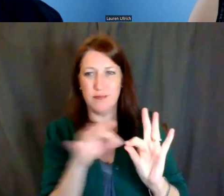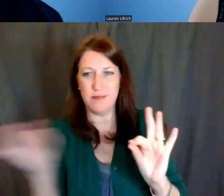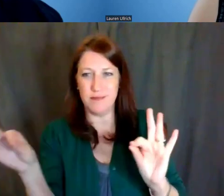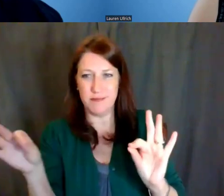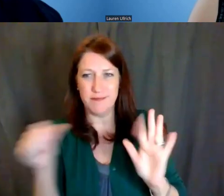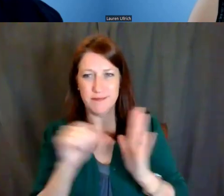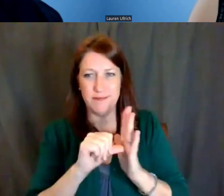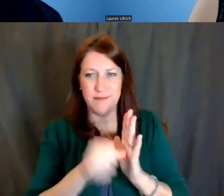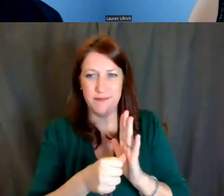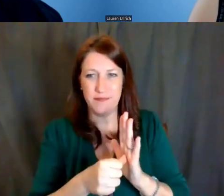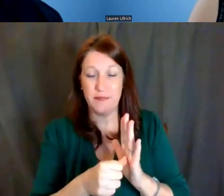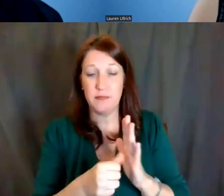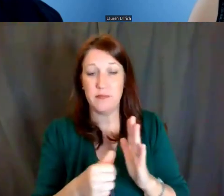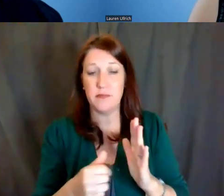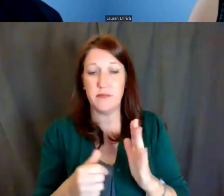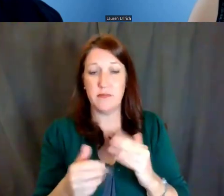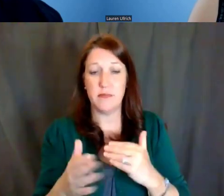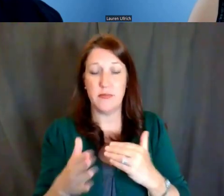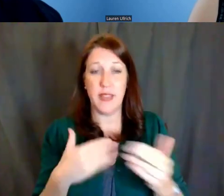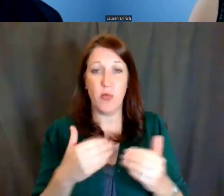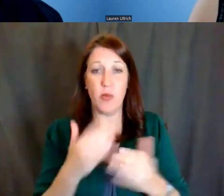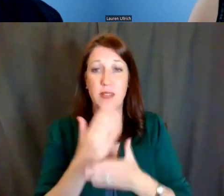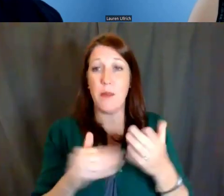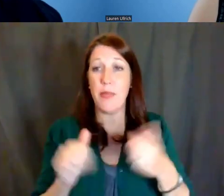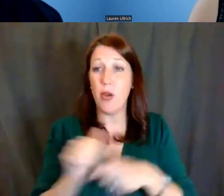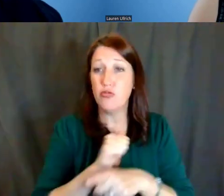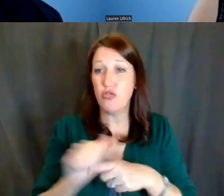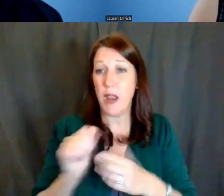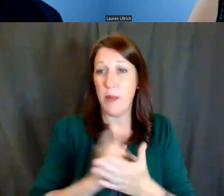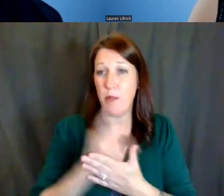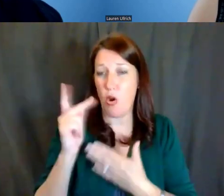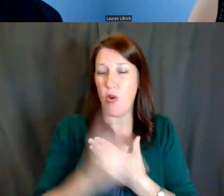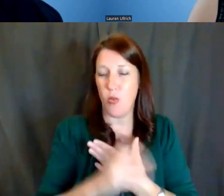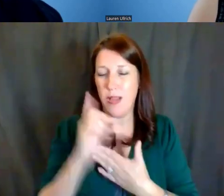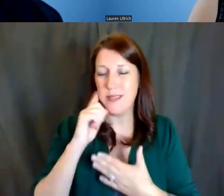Even in some of the training programs, they will say that